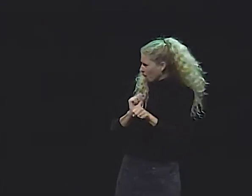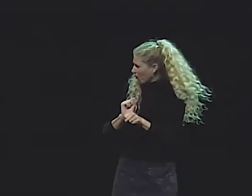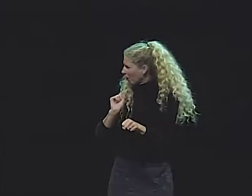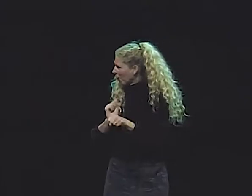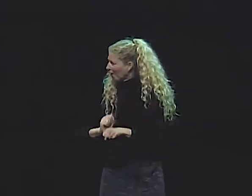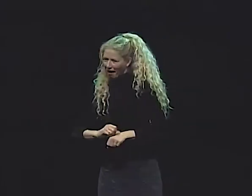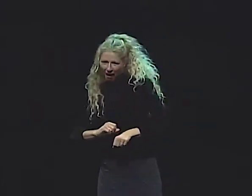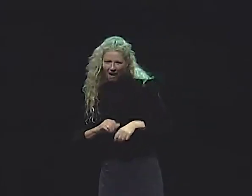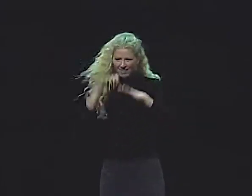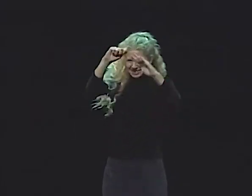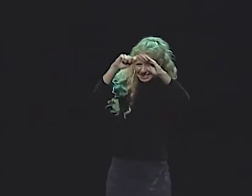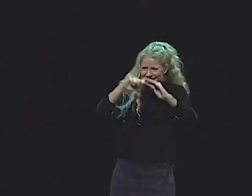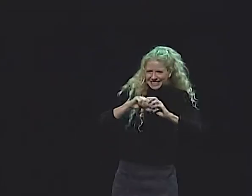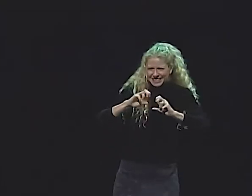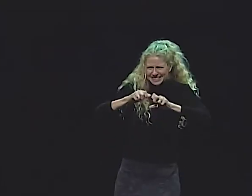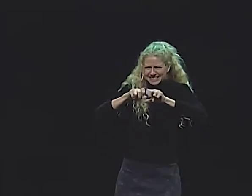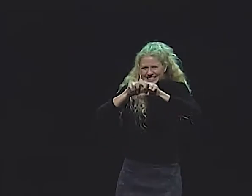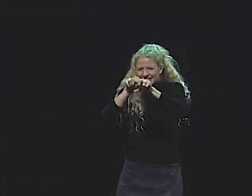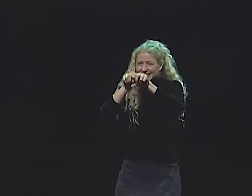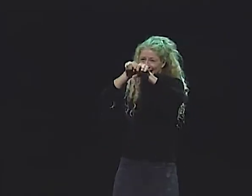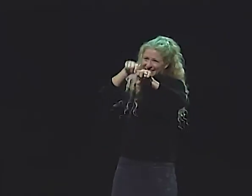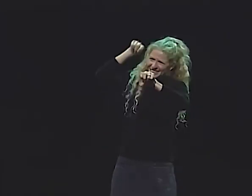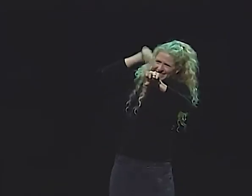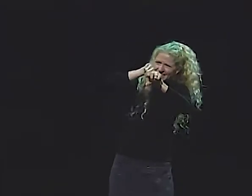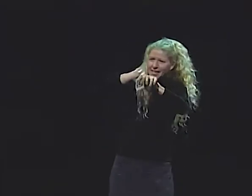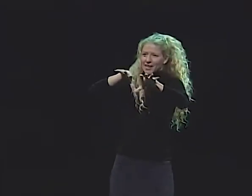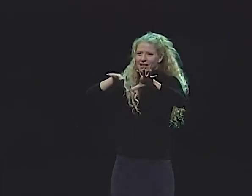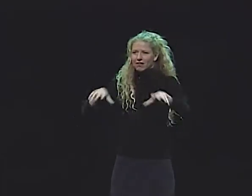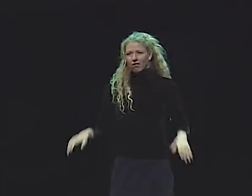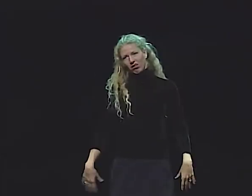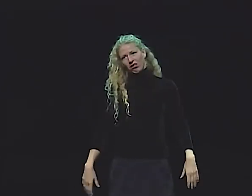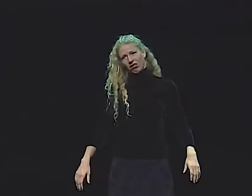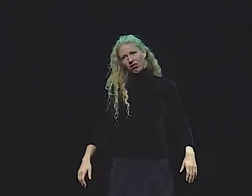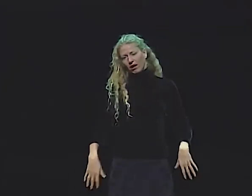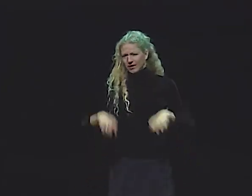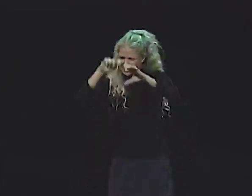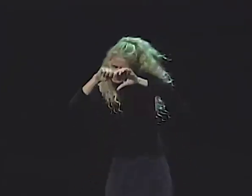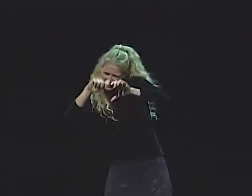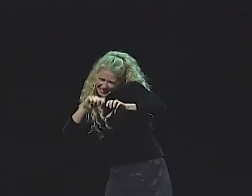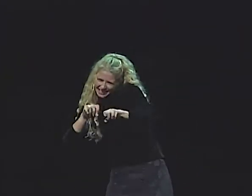STILL, SHE WAS LIFELESS, EVEN THOUGH THESE FEATHERS WERE STICKING OUT OF HER HEAD.